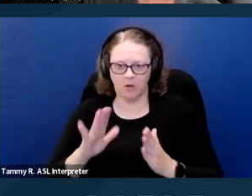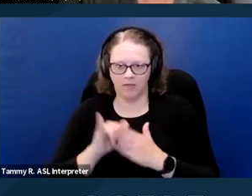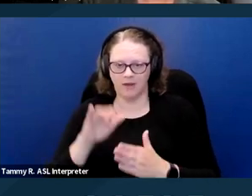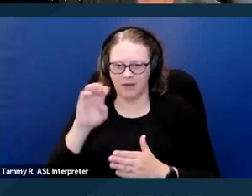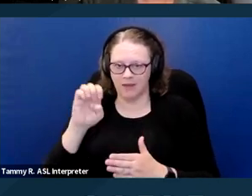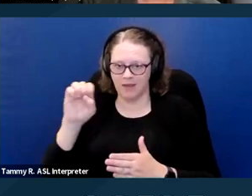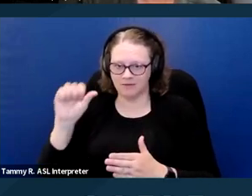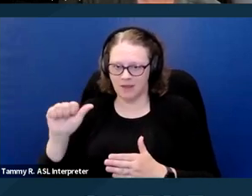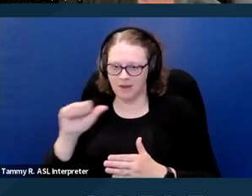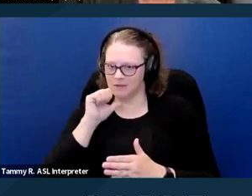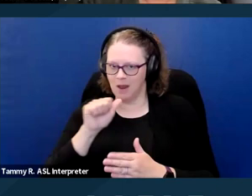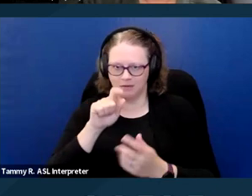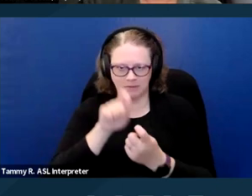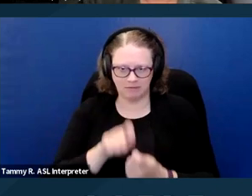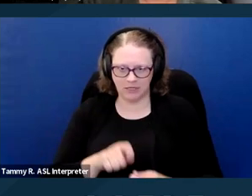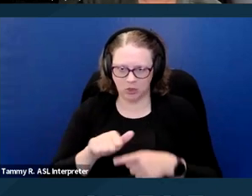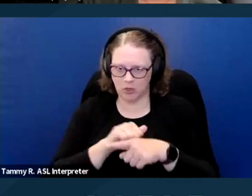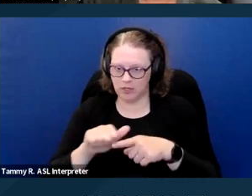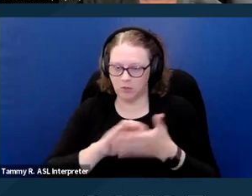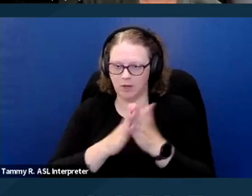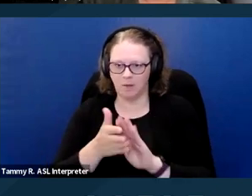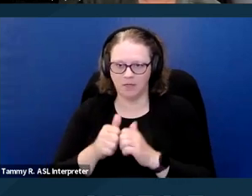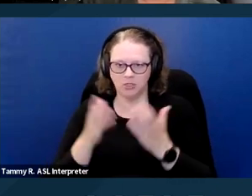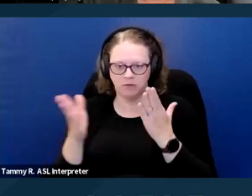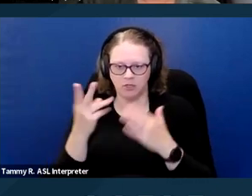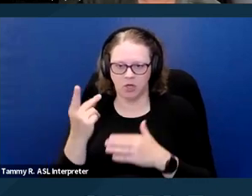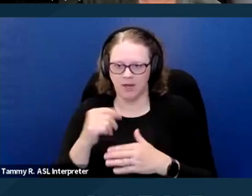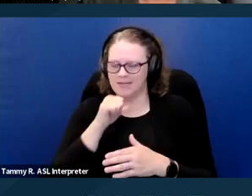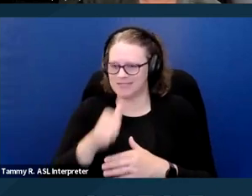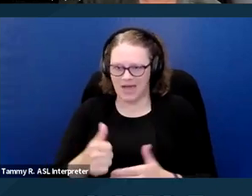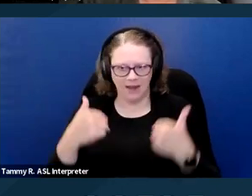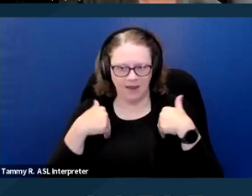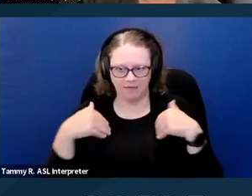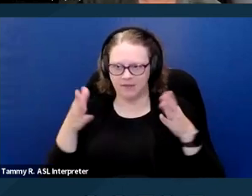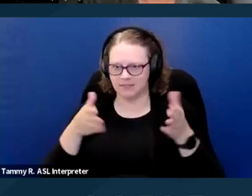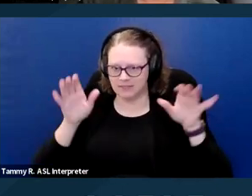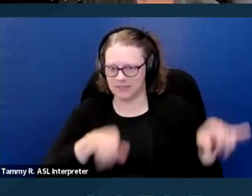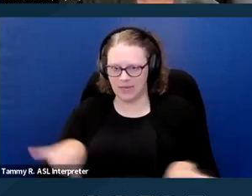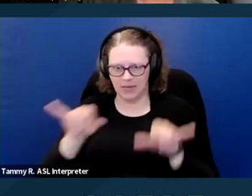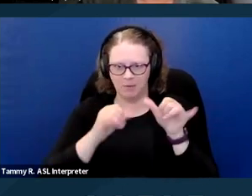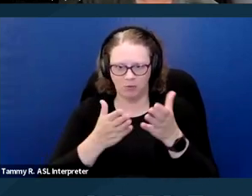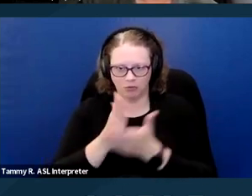to be a service dog and is not entitled to the same rights and privileges accorded by law to service dogs.